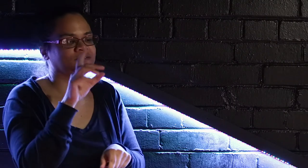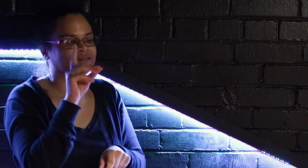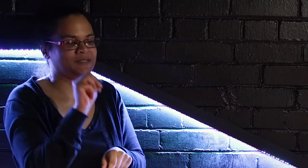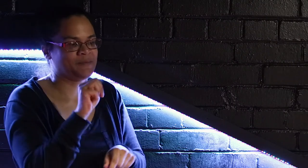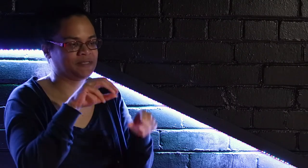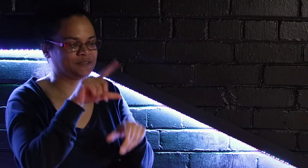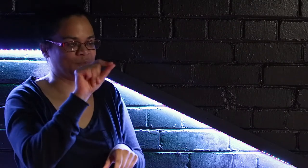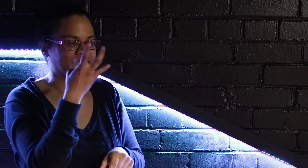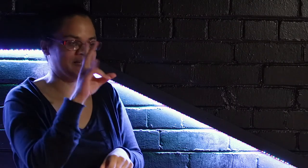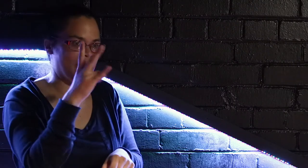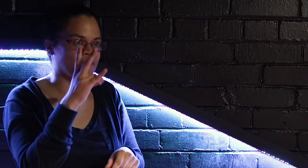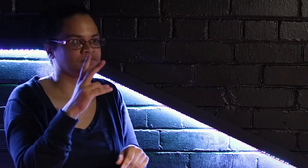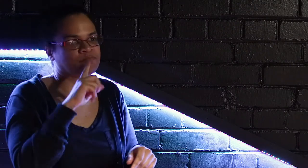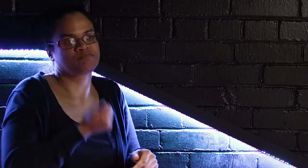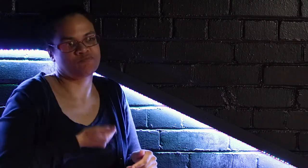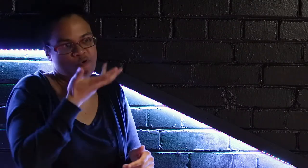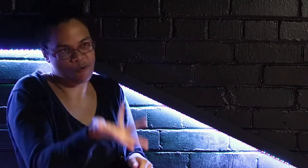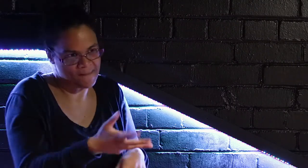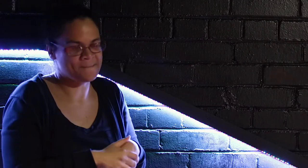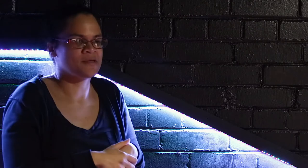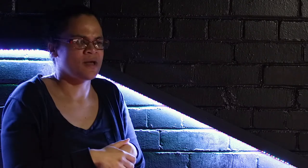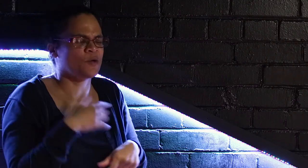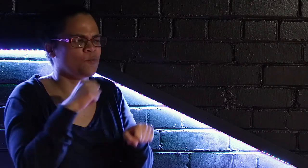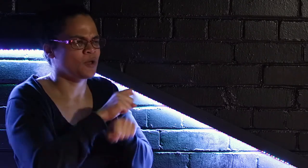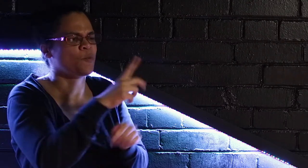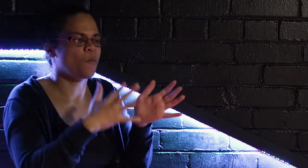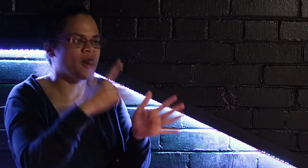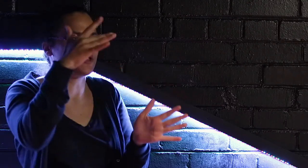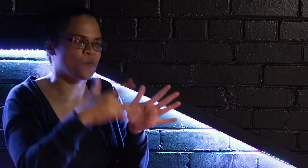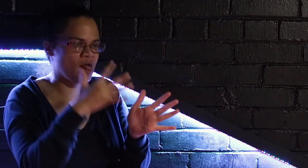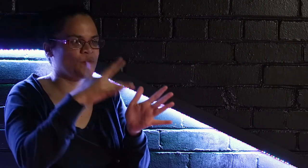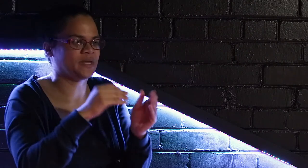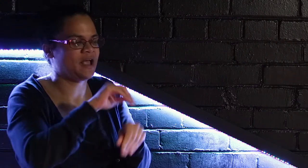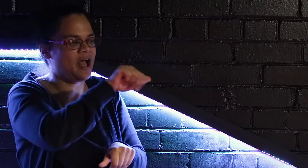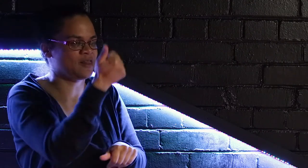So DM and I started working together in 2017 on a poem and every